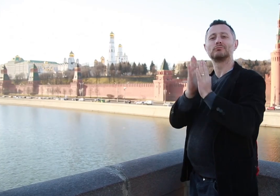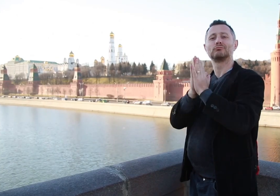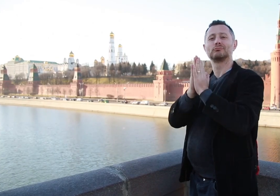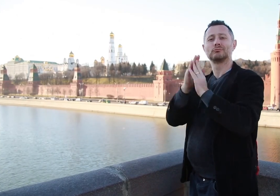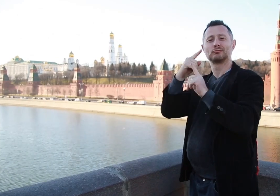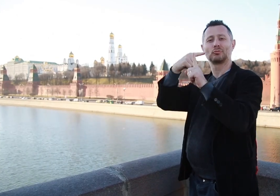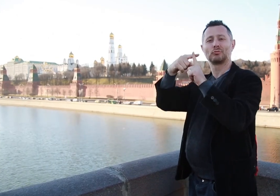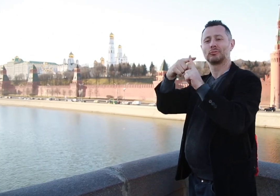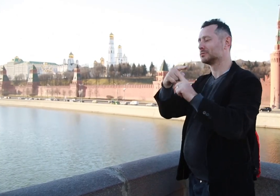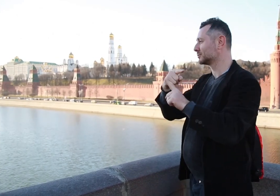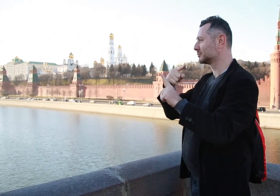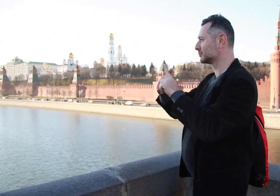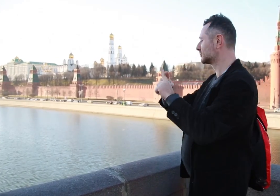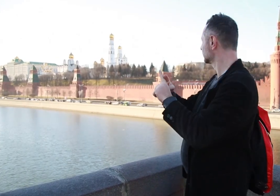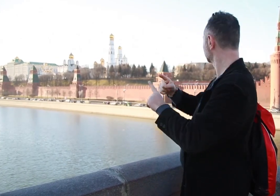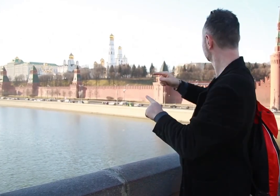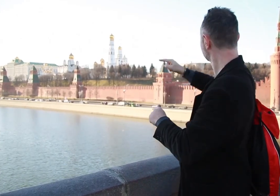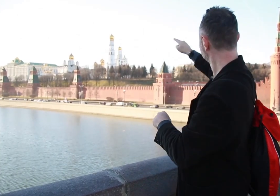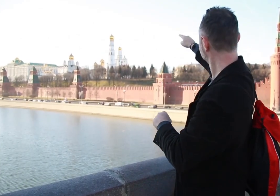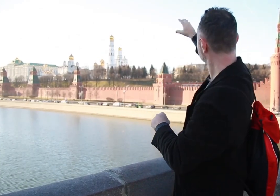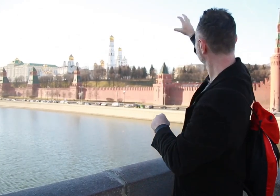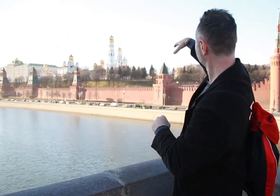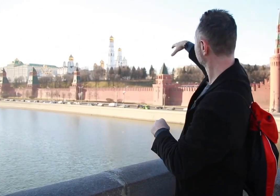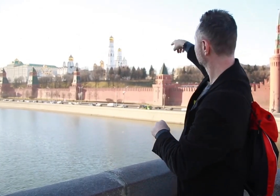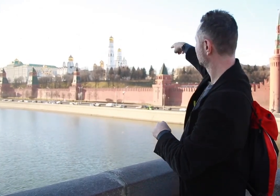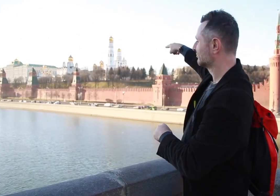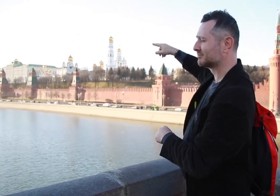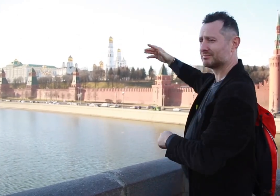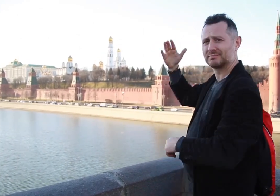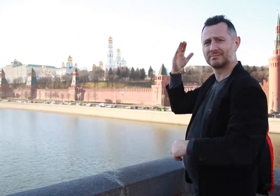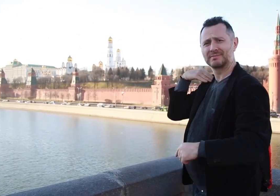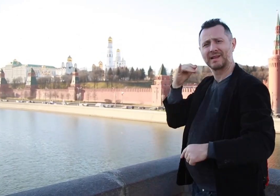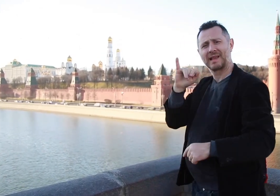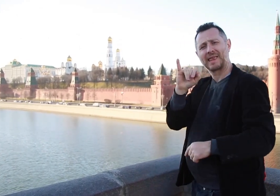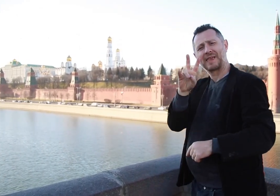the first peoples that founded Moscow lived. The